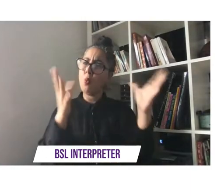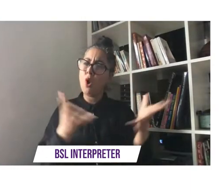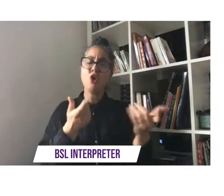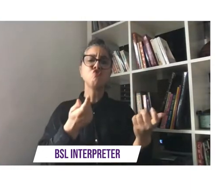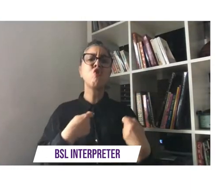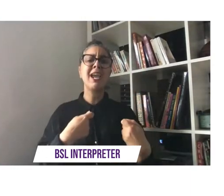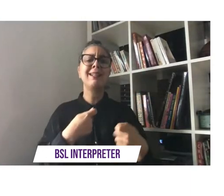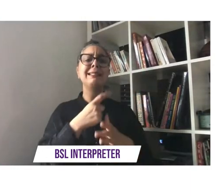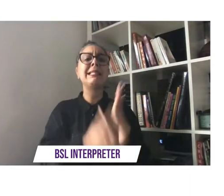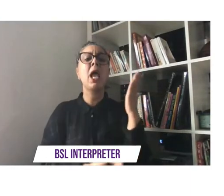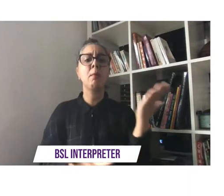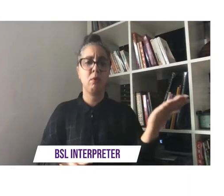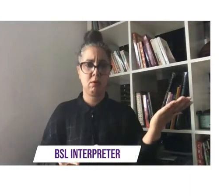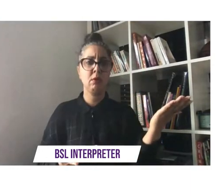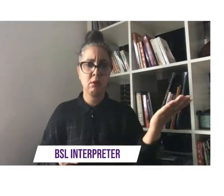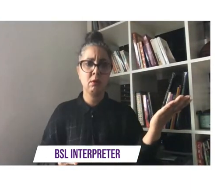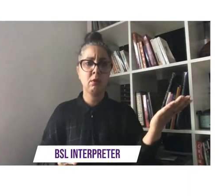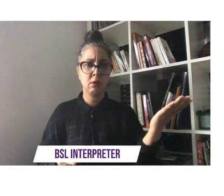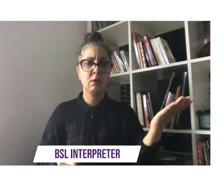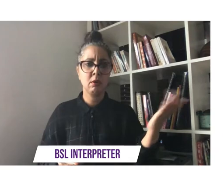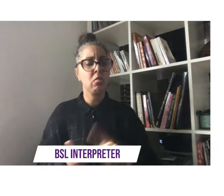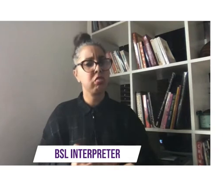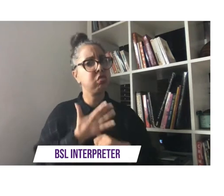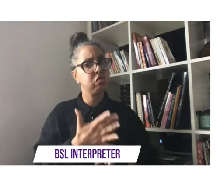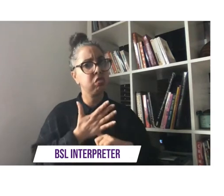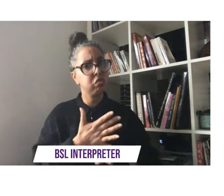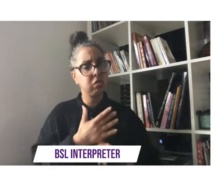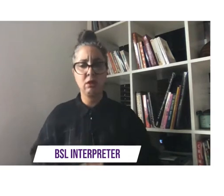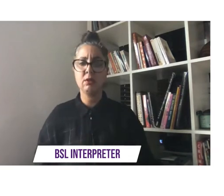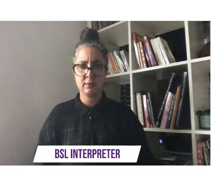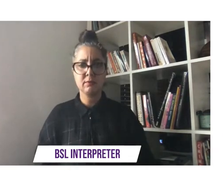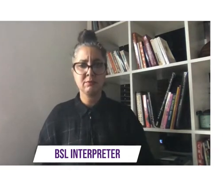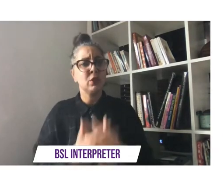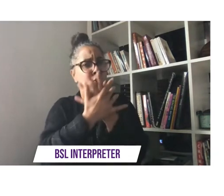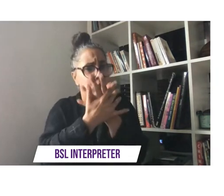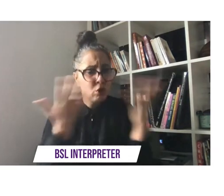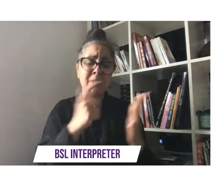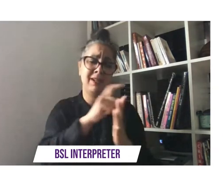and how that there are so many of us but we always seem to struggle with representation especially in